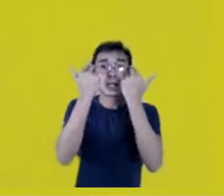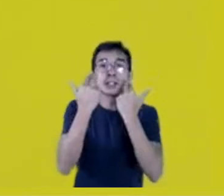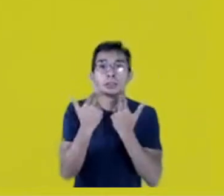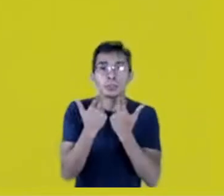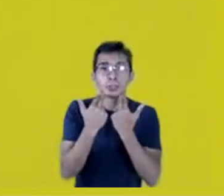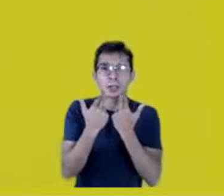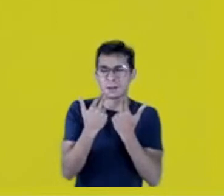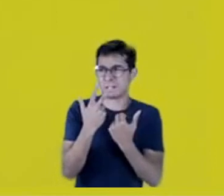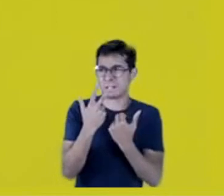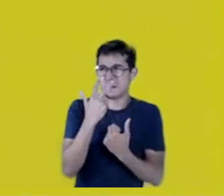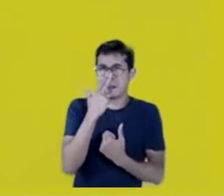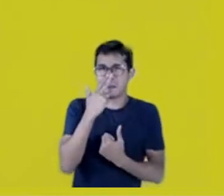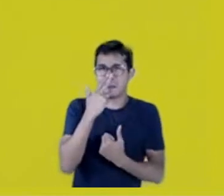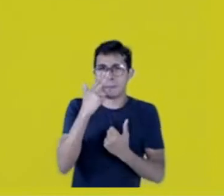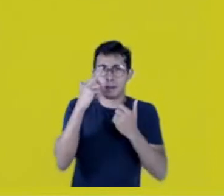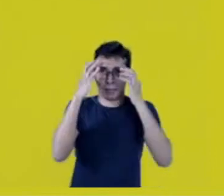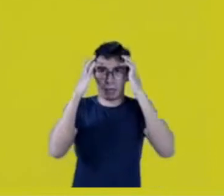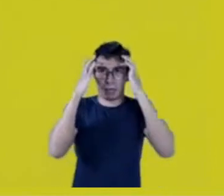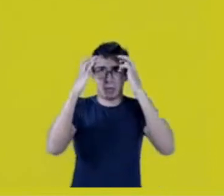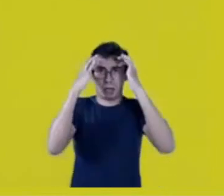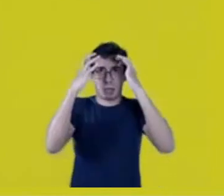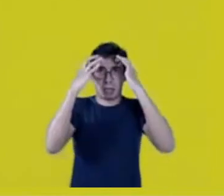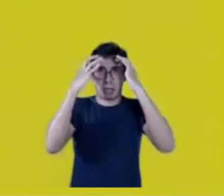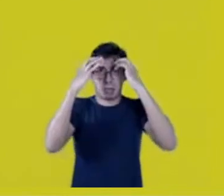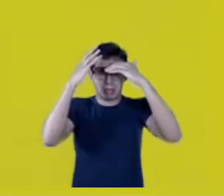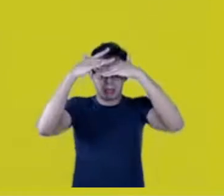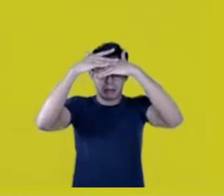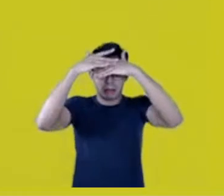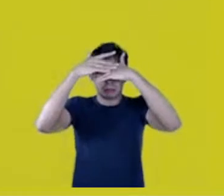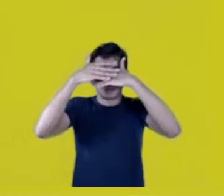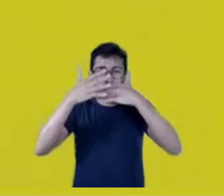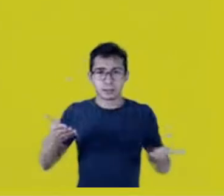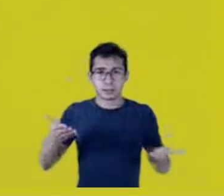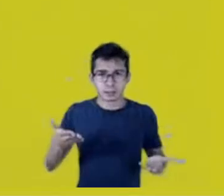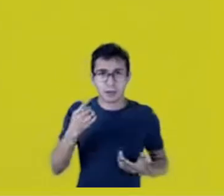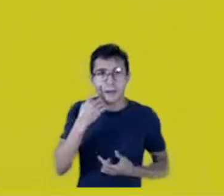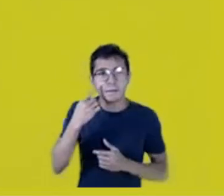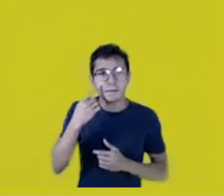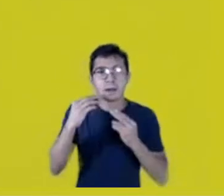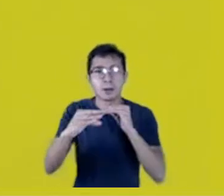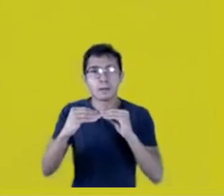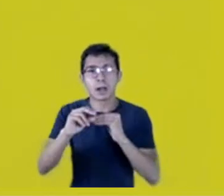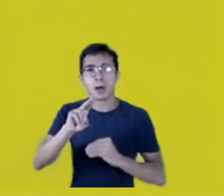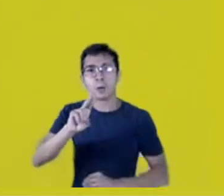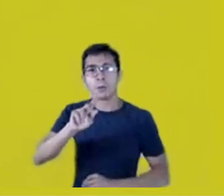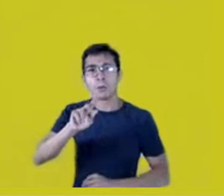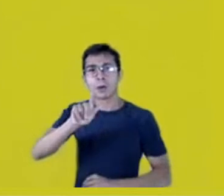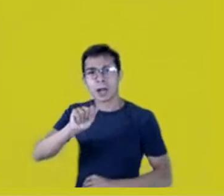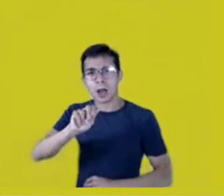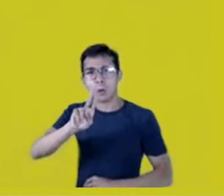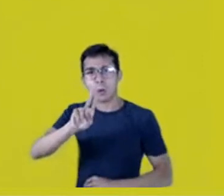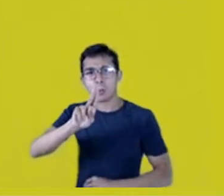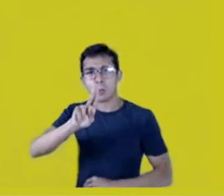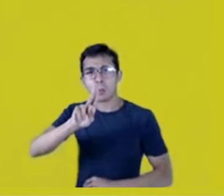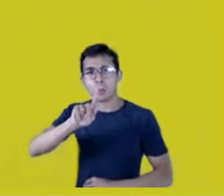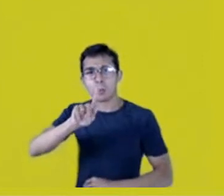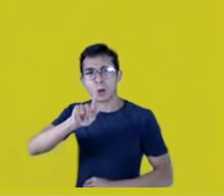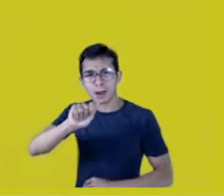“Uga Uga”, for instance. That was violence! That was when I stopped watching soaps. I mean,